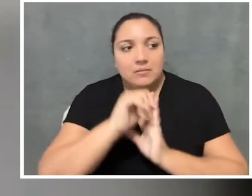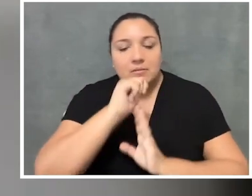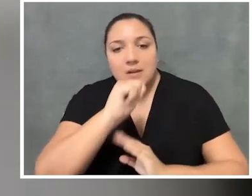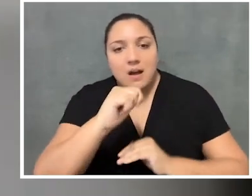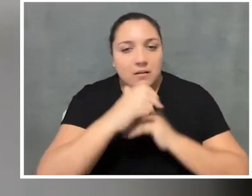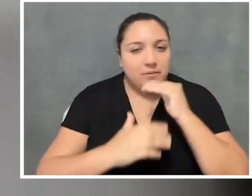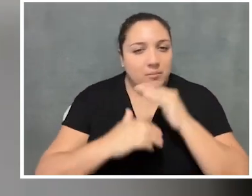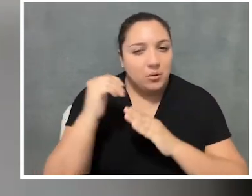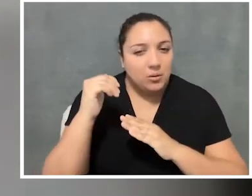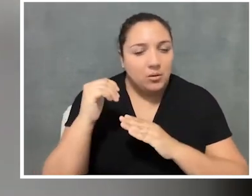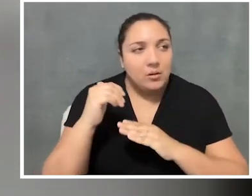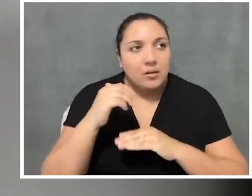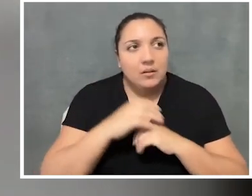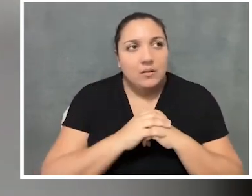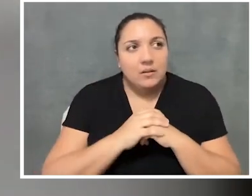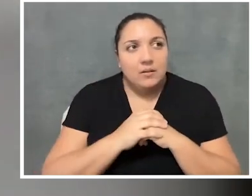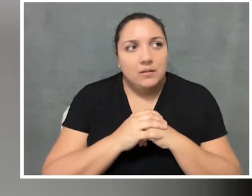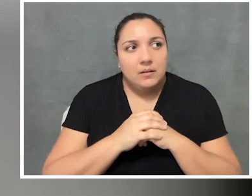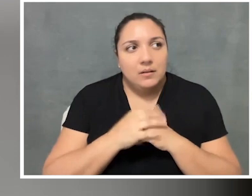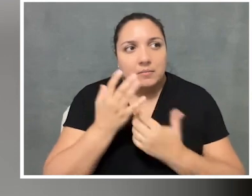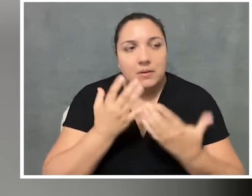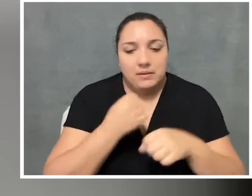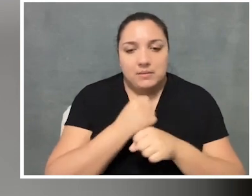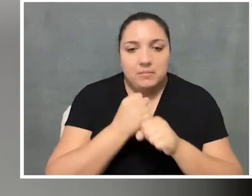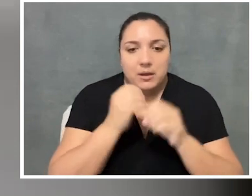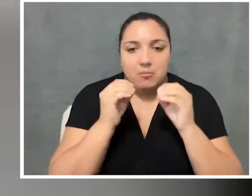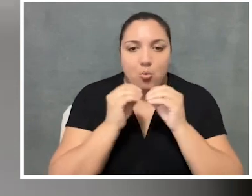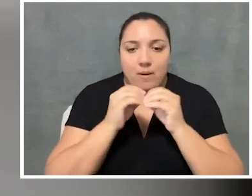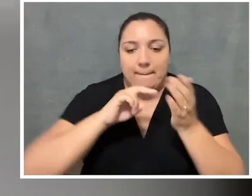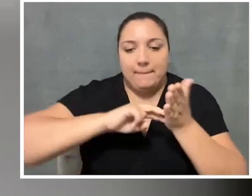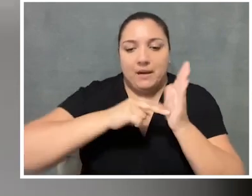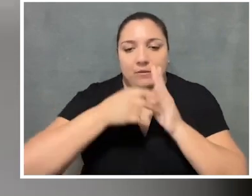and to like, make some of the more meaningful changes